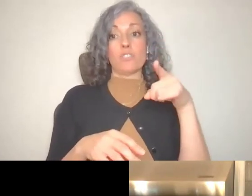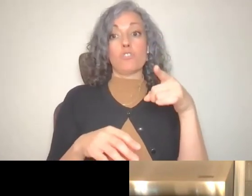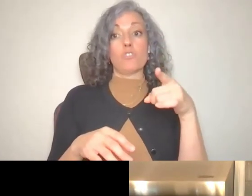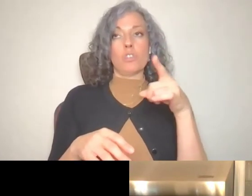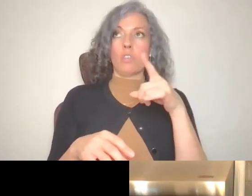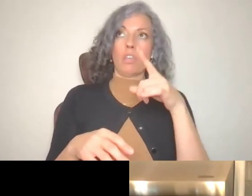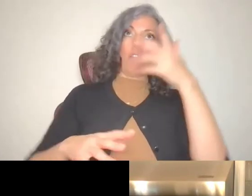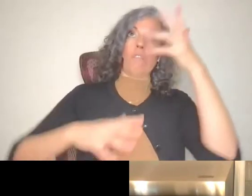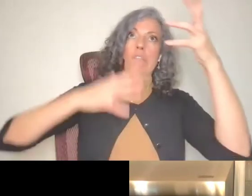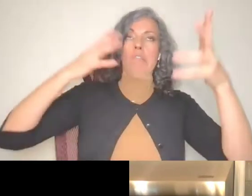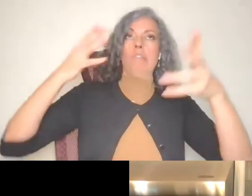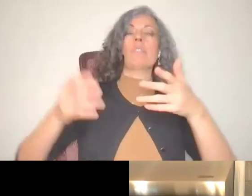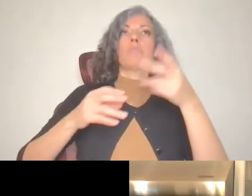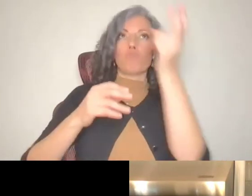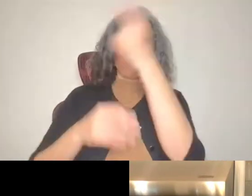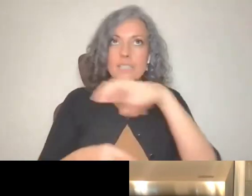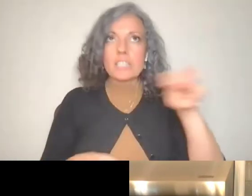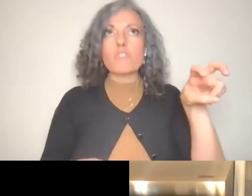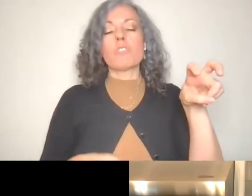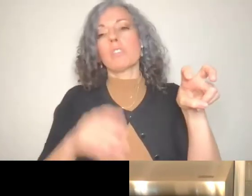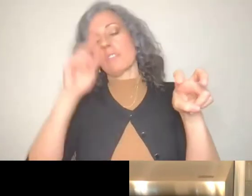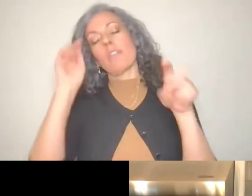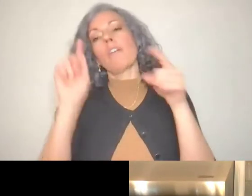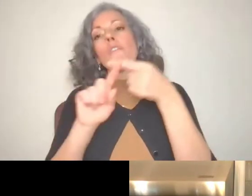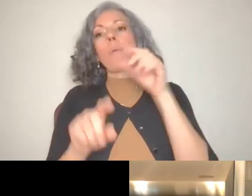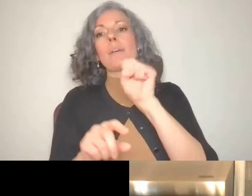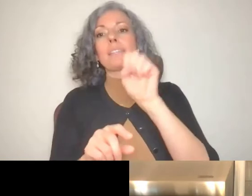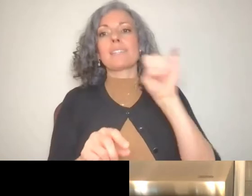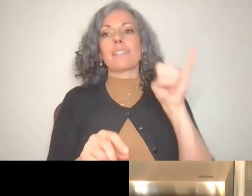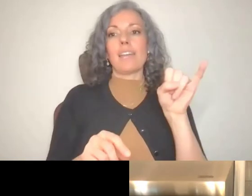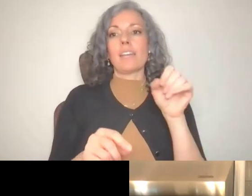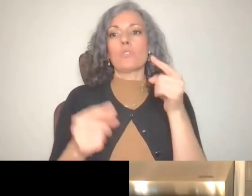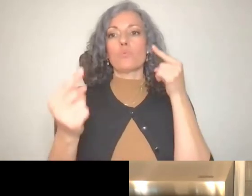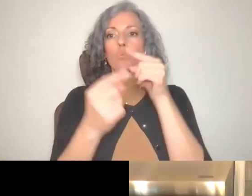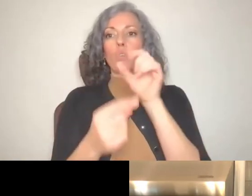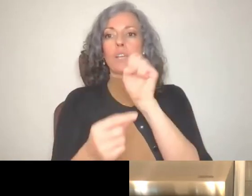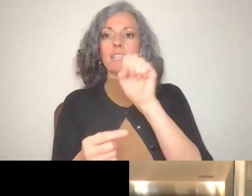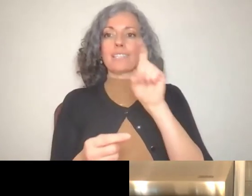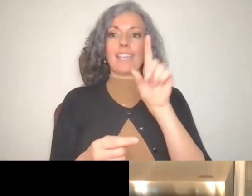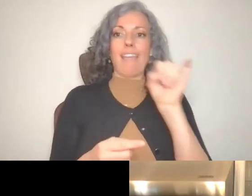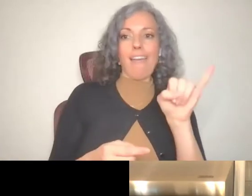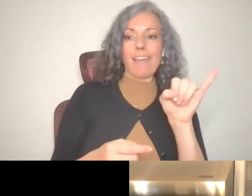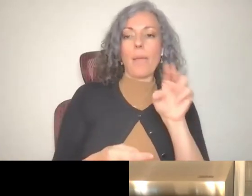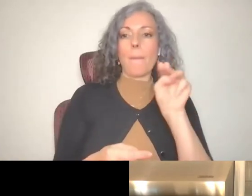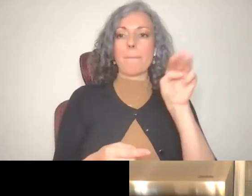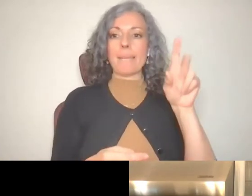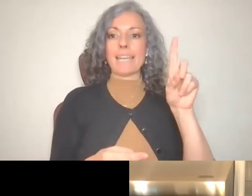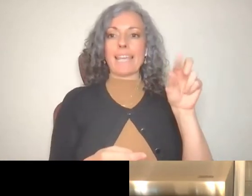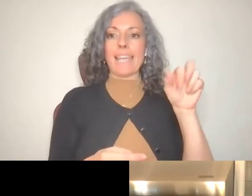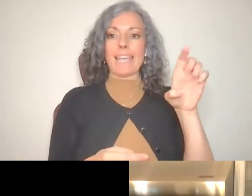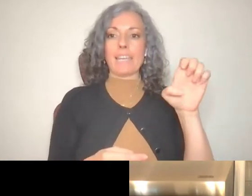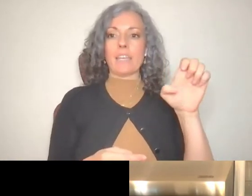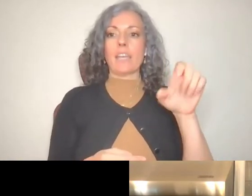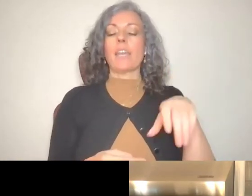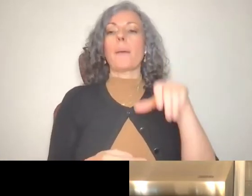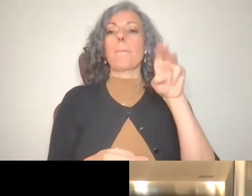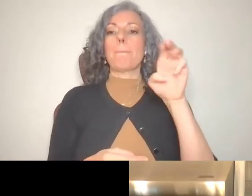transition from SSI to SSDI, Medicaid and Medicare. And through her own research and help her